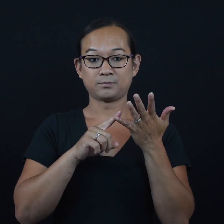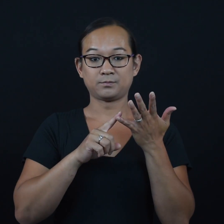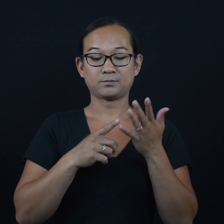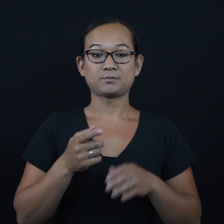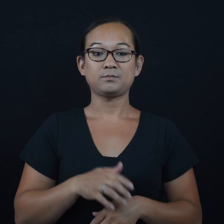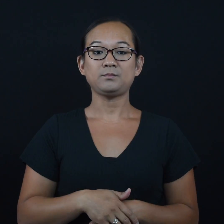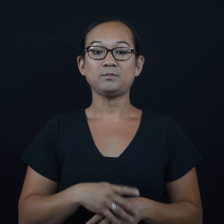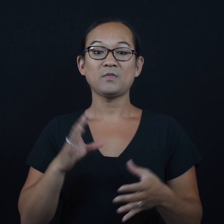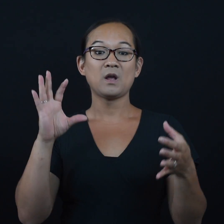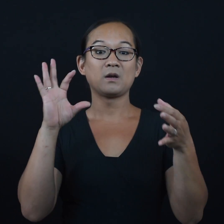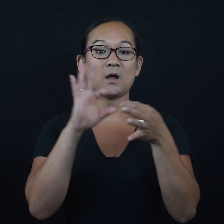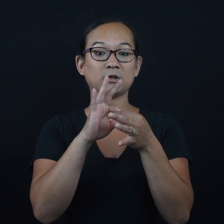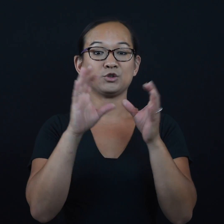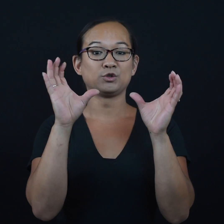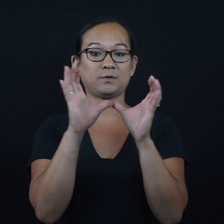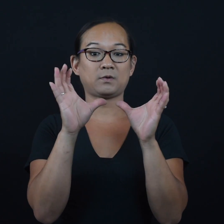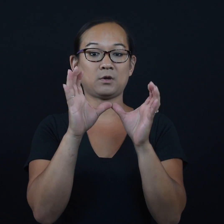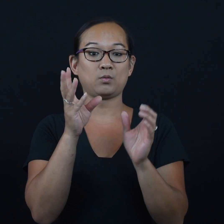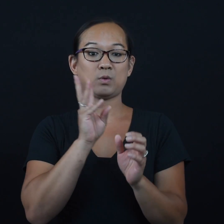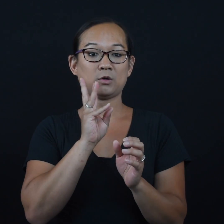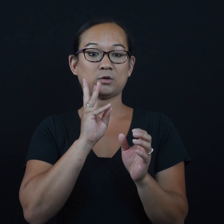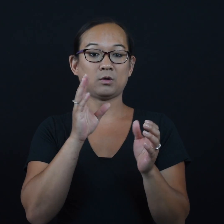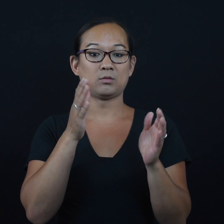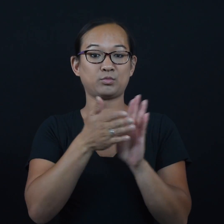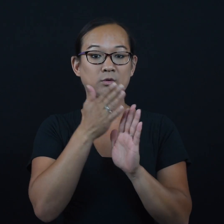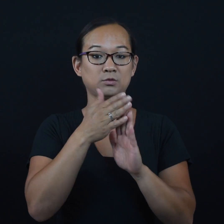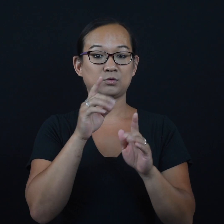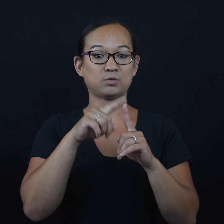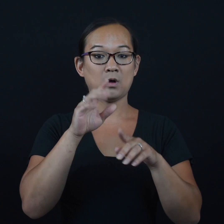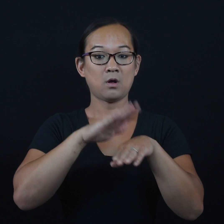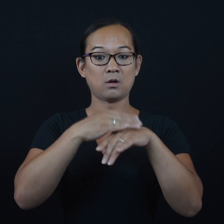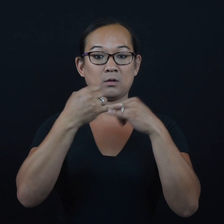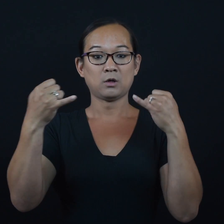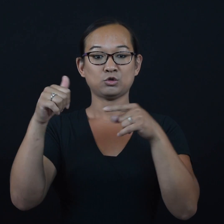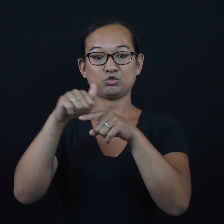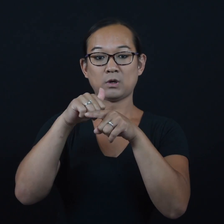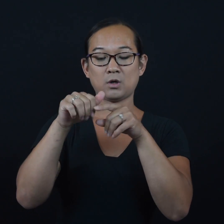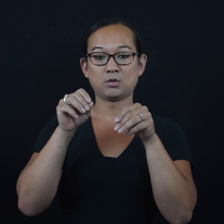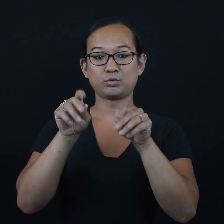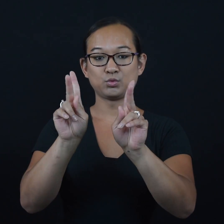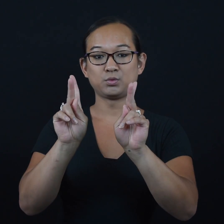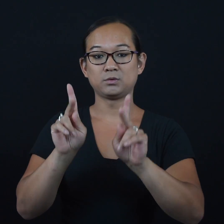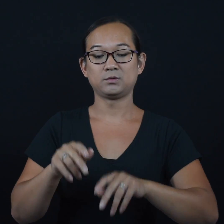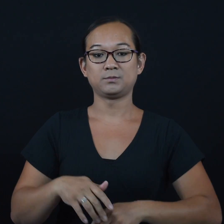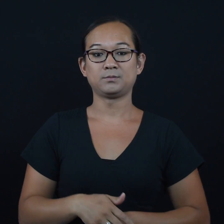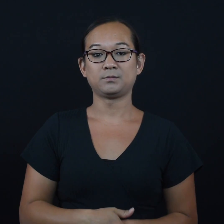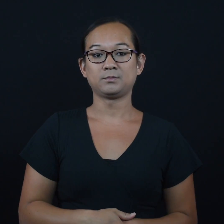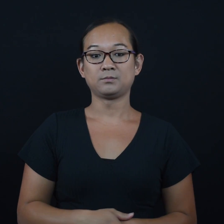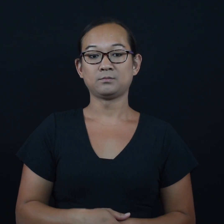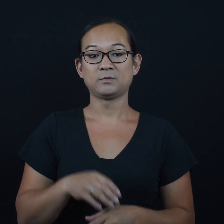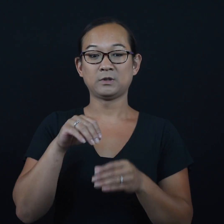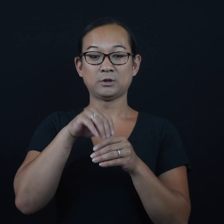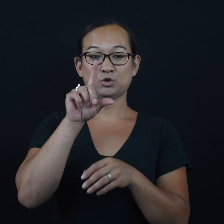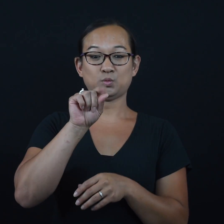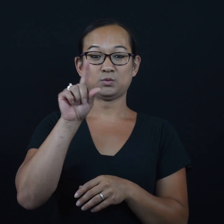● Connecting certified water operators to on-line training opportunities.